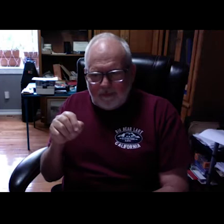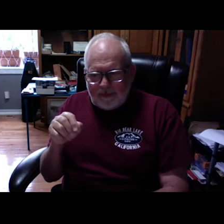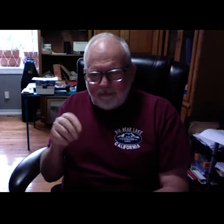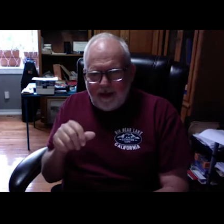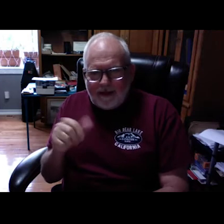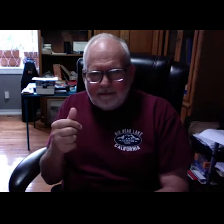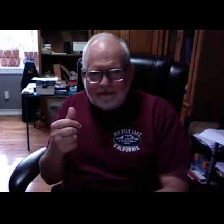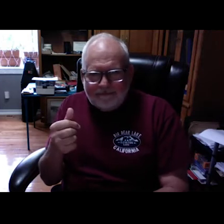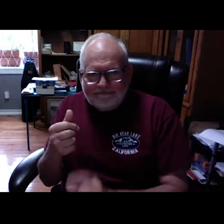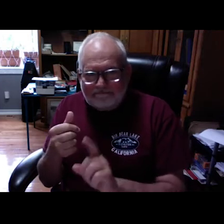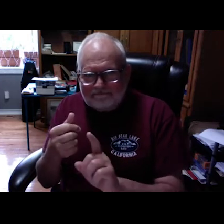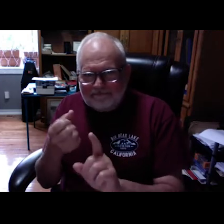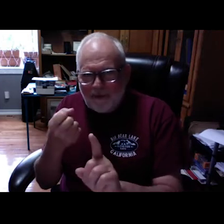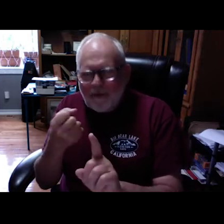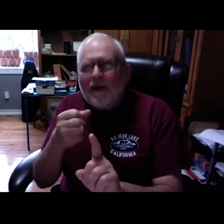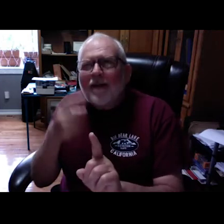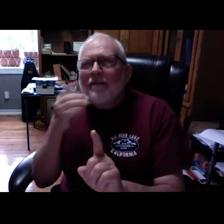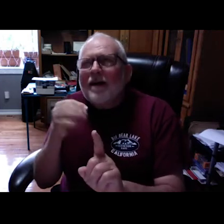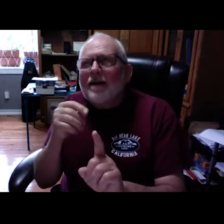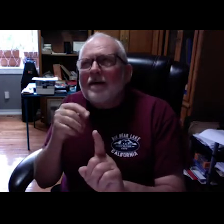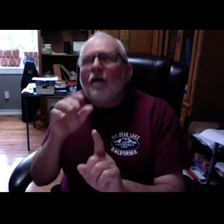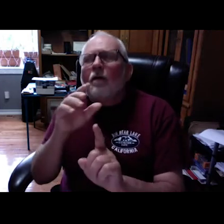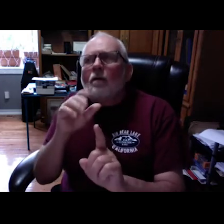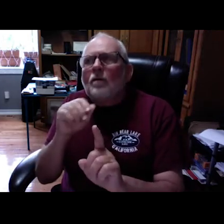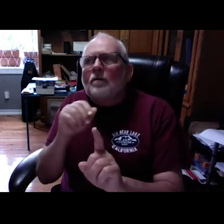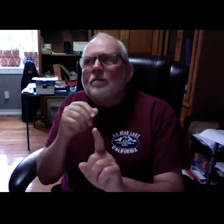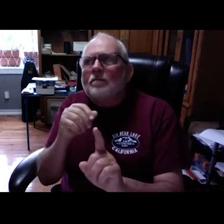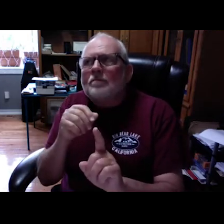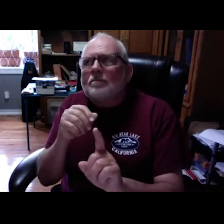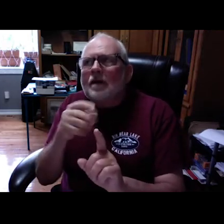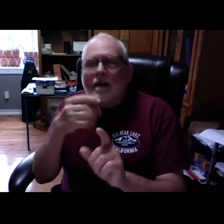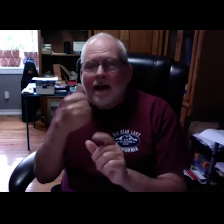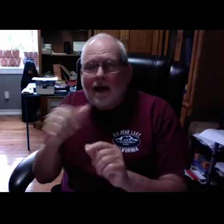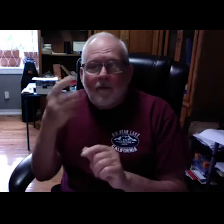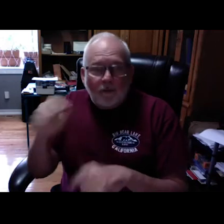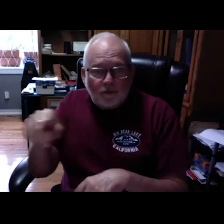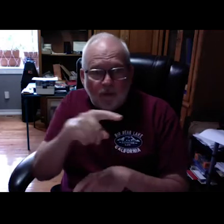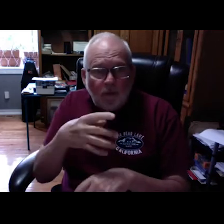And I'm trying to think of what else. Give me just a moment if you will.